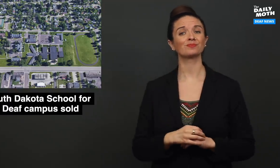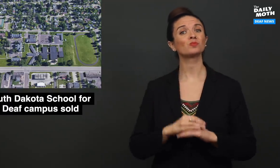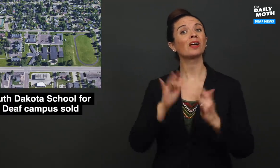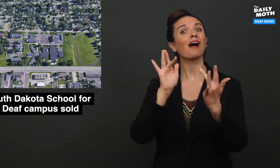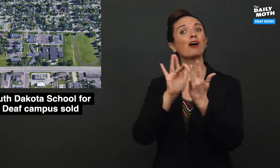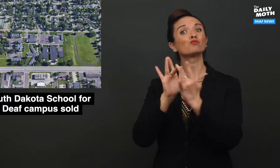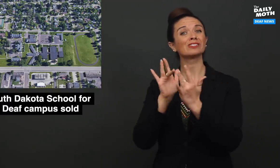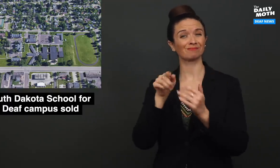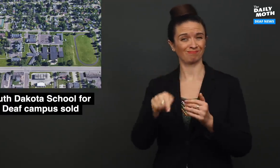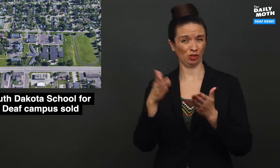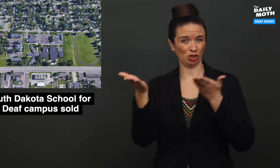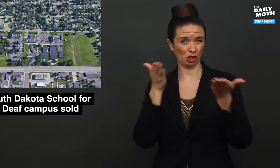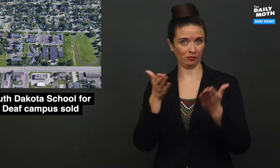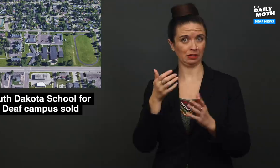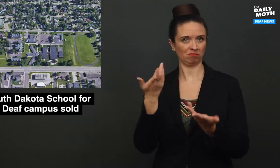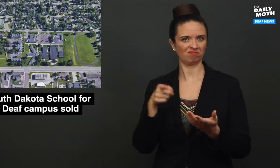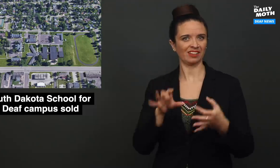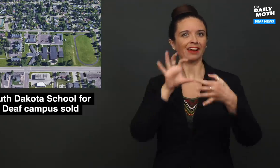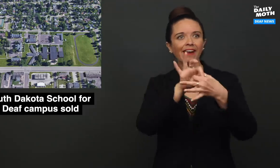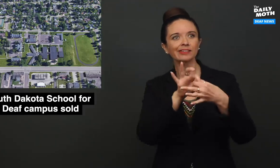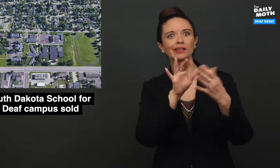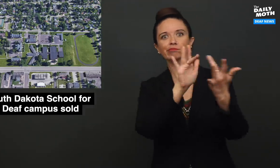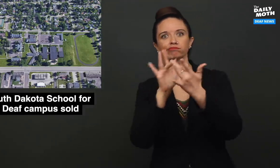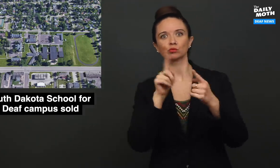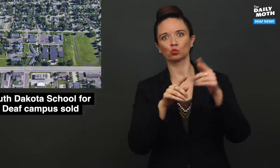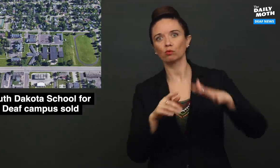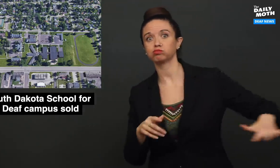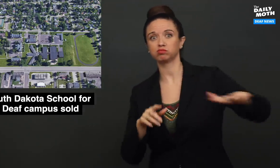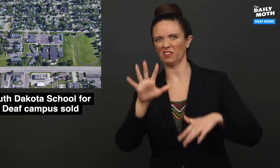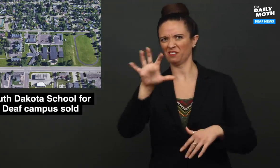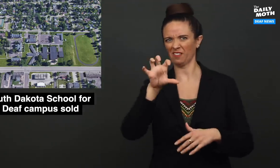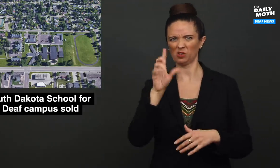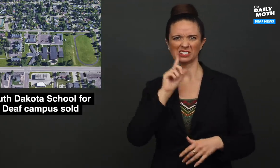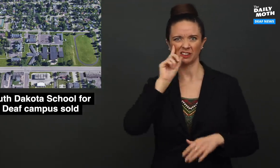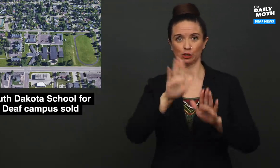The Outreach services is connected to over 500 deaf